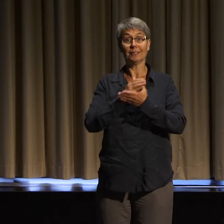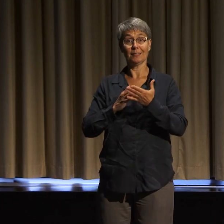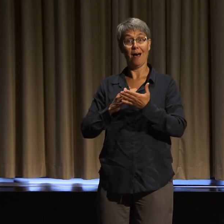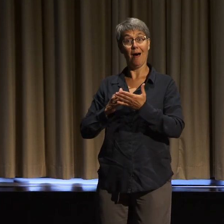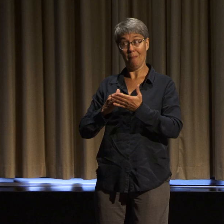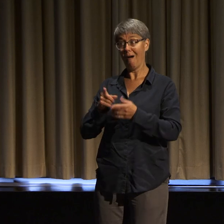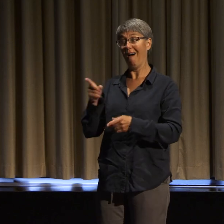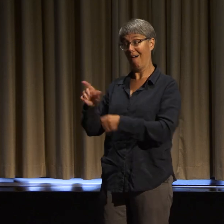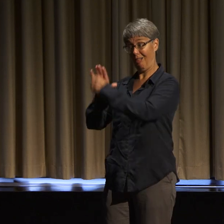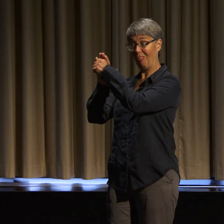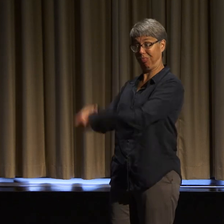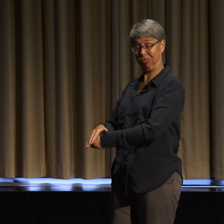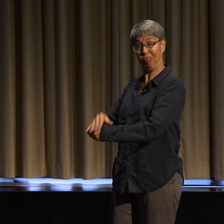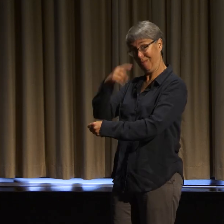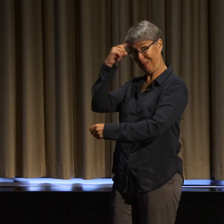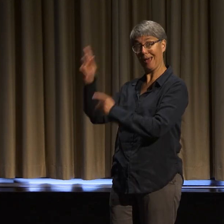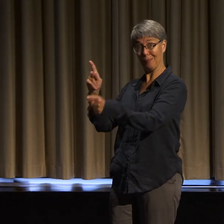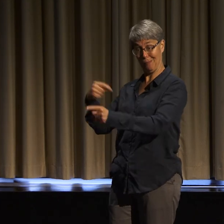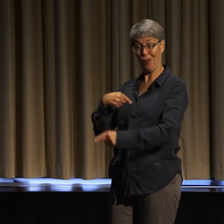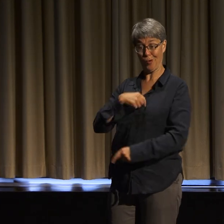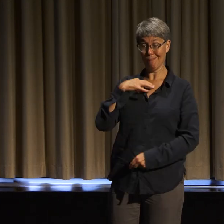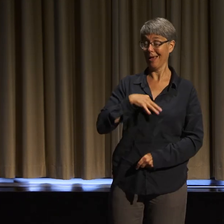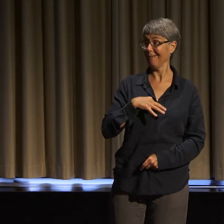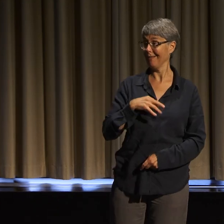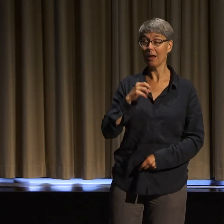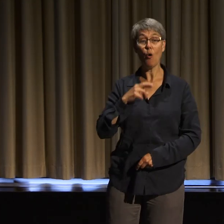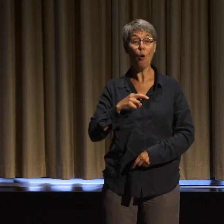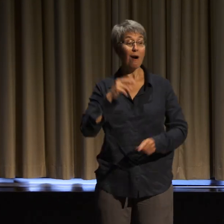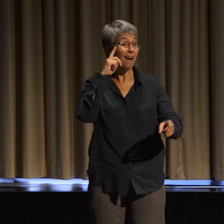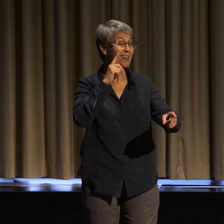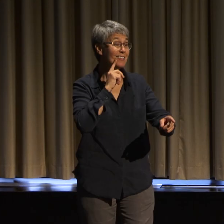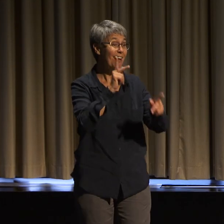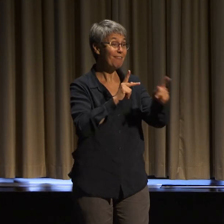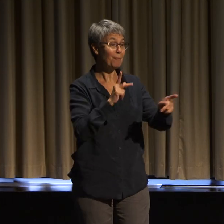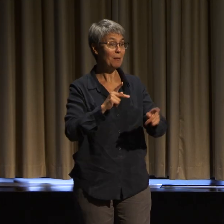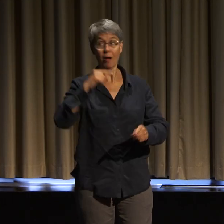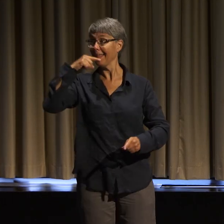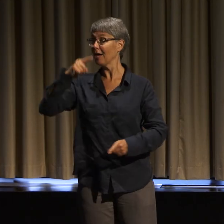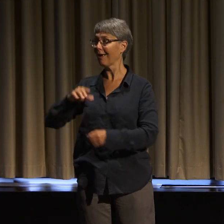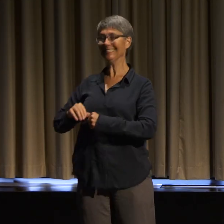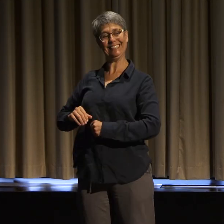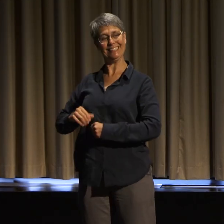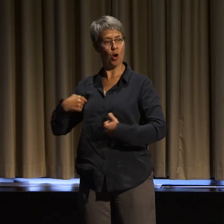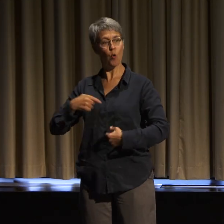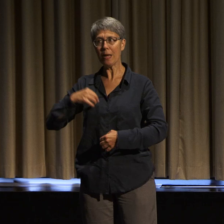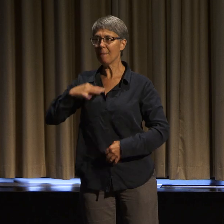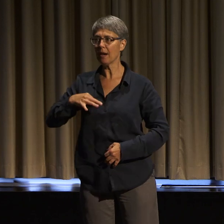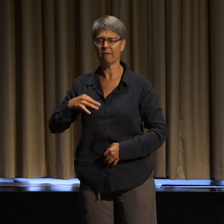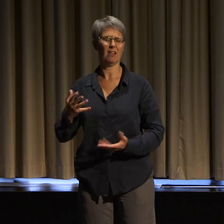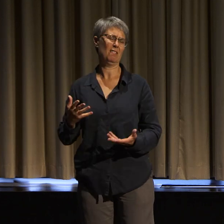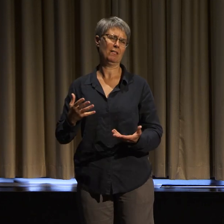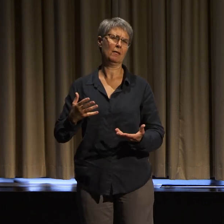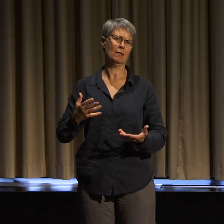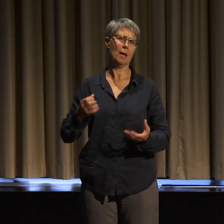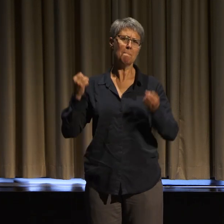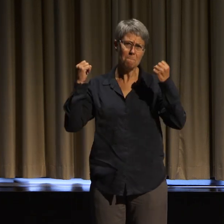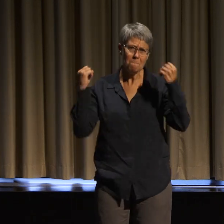supremacy or a world built for cis-people. I want us to do our work so that when people whose oppression